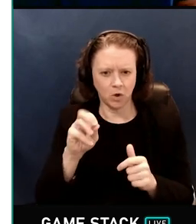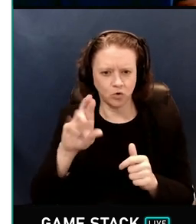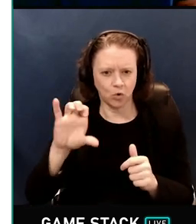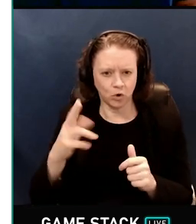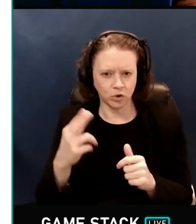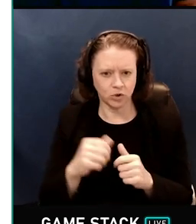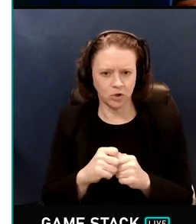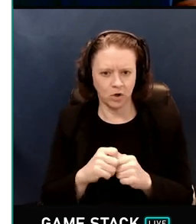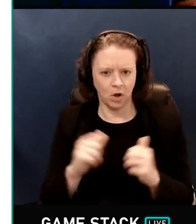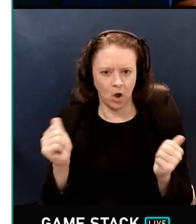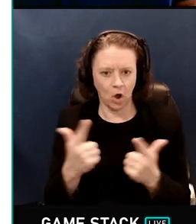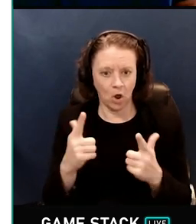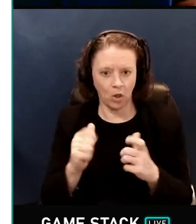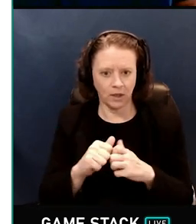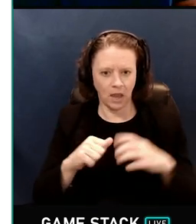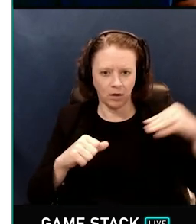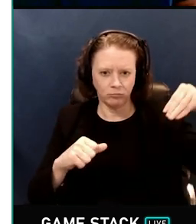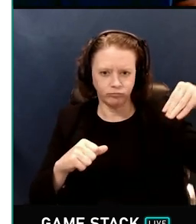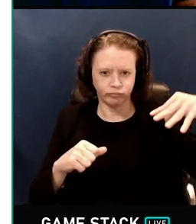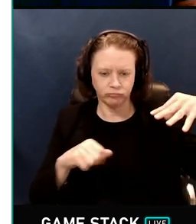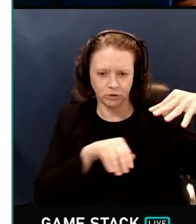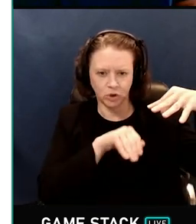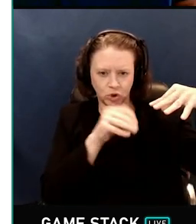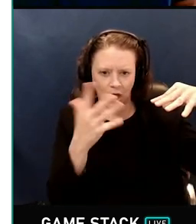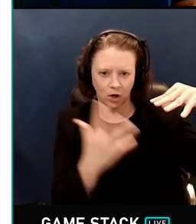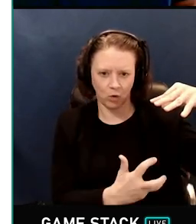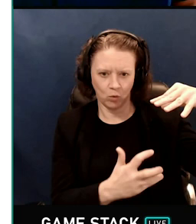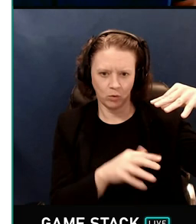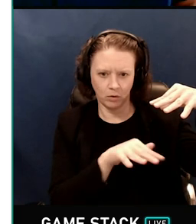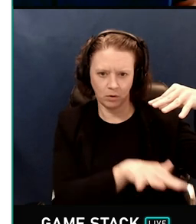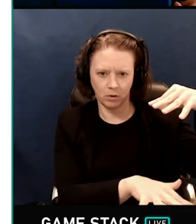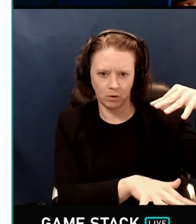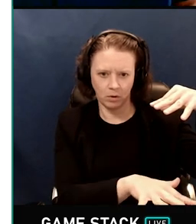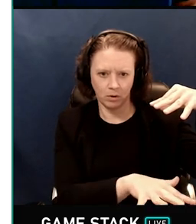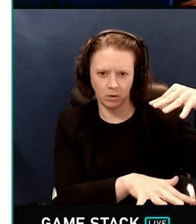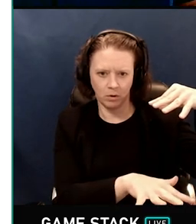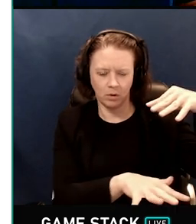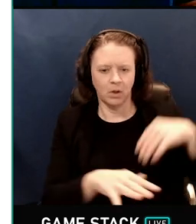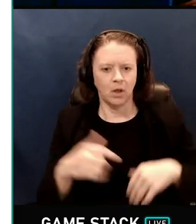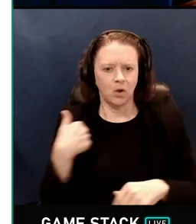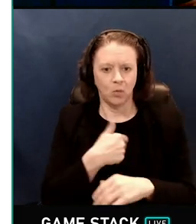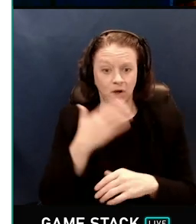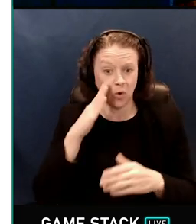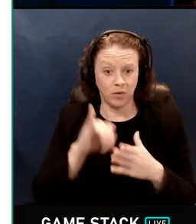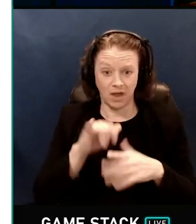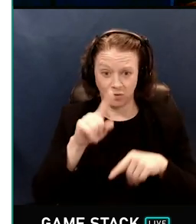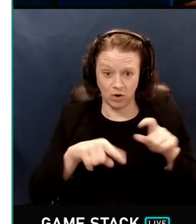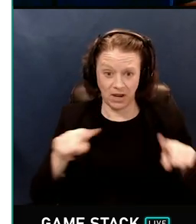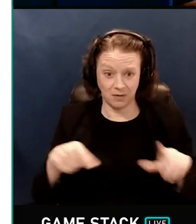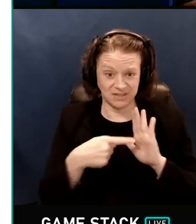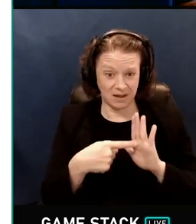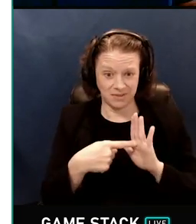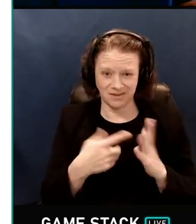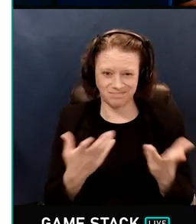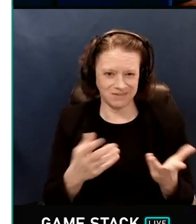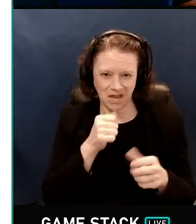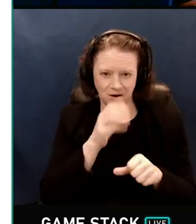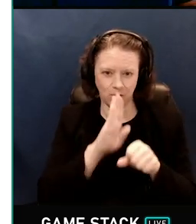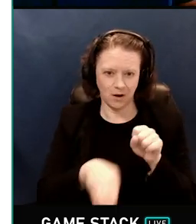all able to cast shadows. We know random sampling doesn't cut it, because they're too small,